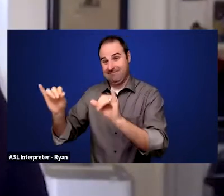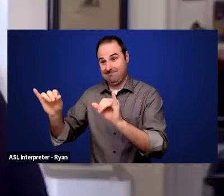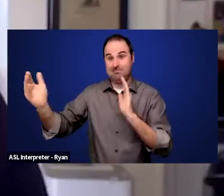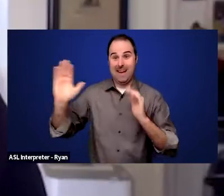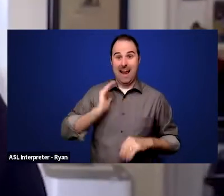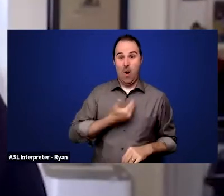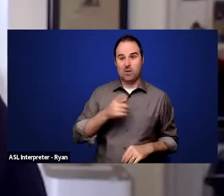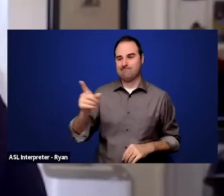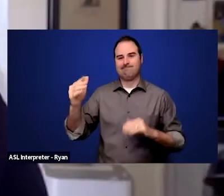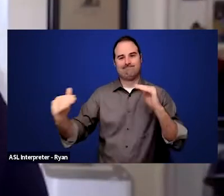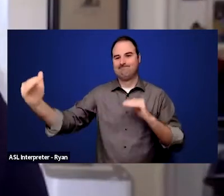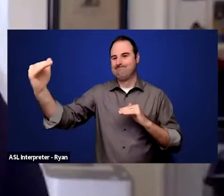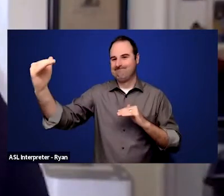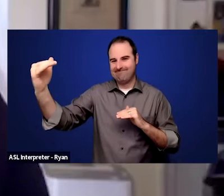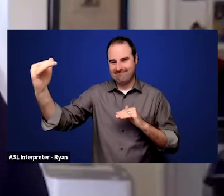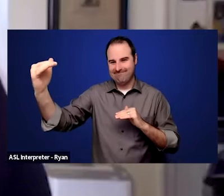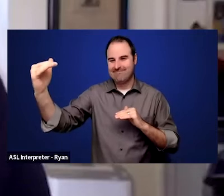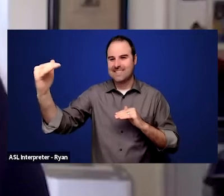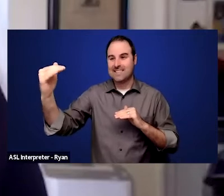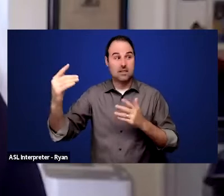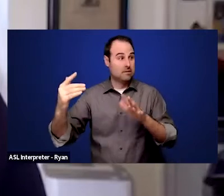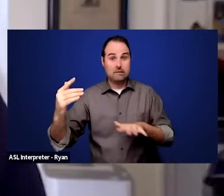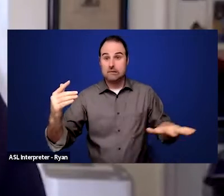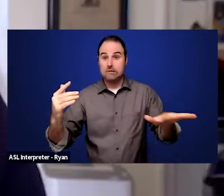Not everyone having health insurance is